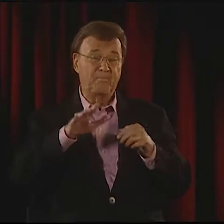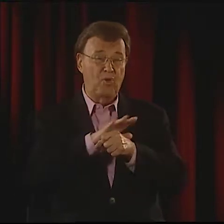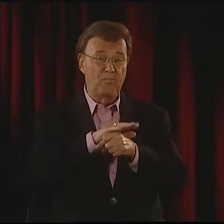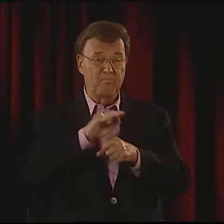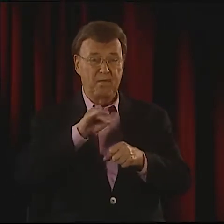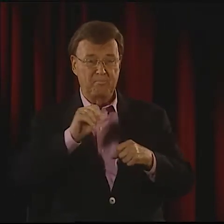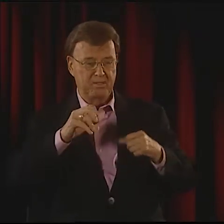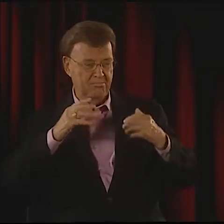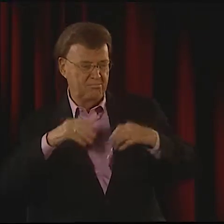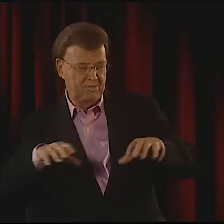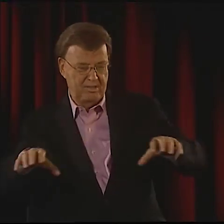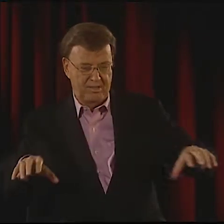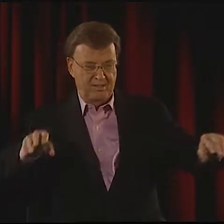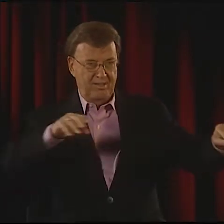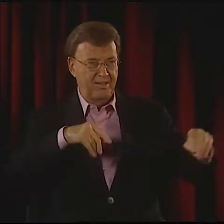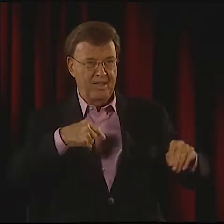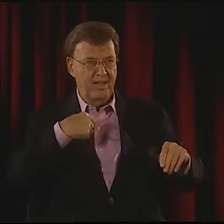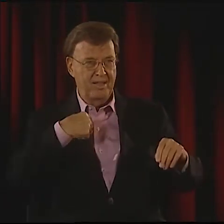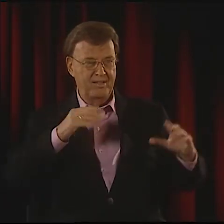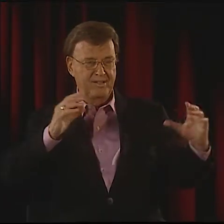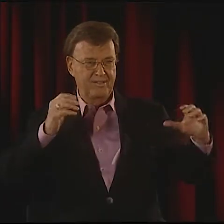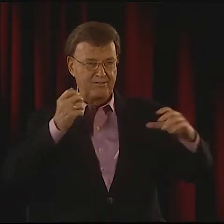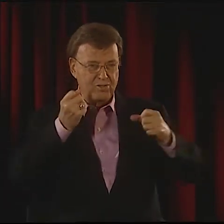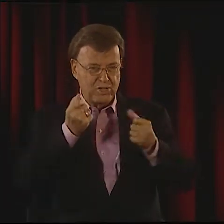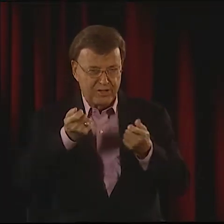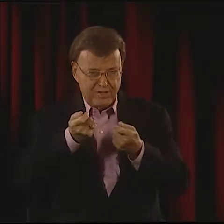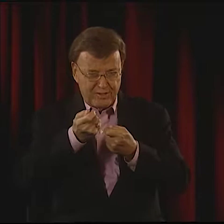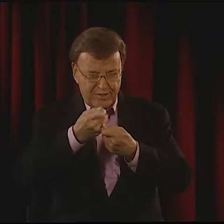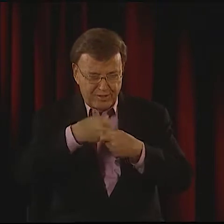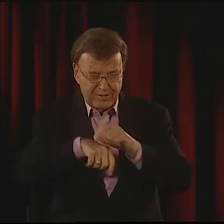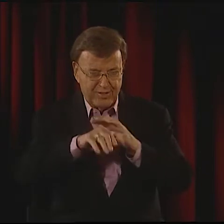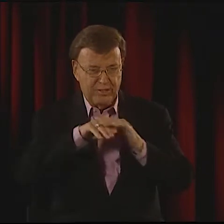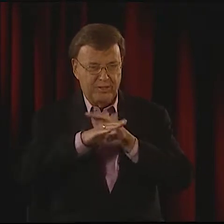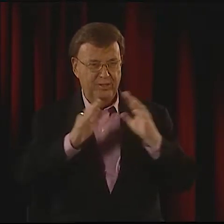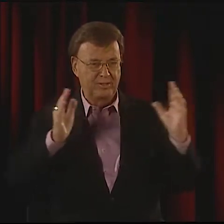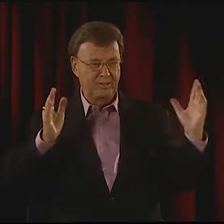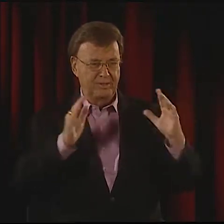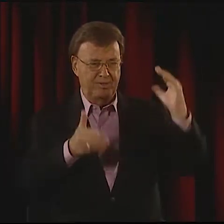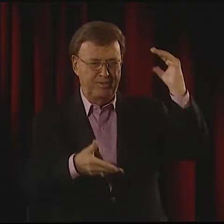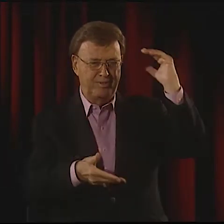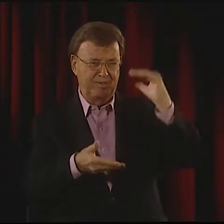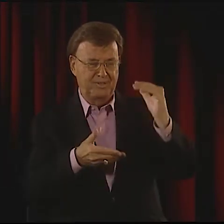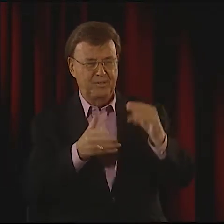IT'S A FORM OF MIME. IT'S NOT REALLY A FULL MIME STRUCTURE.